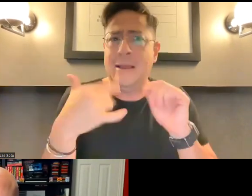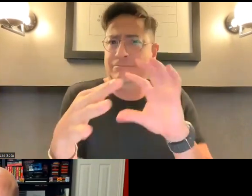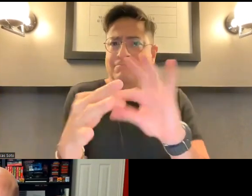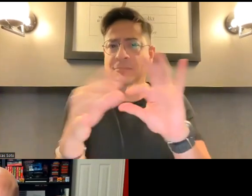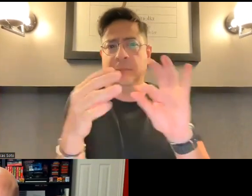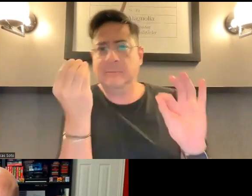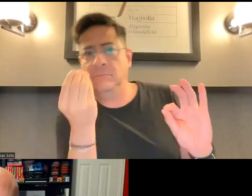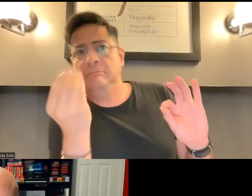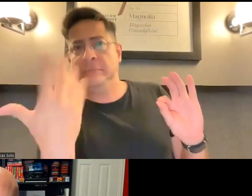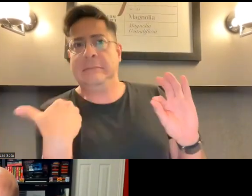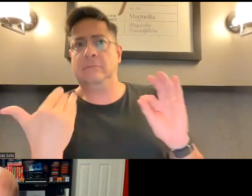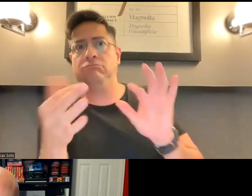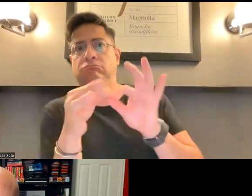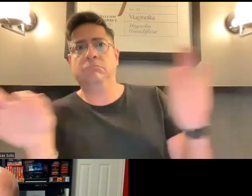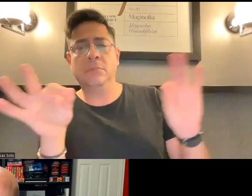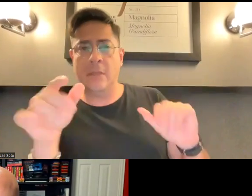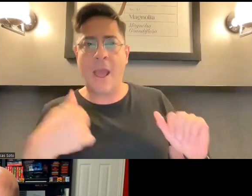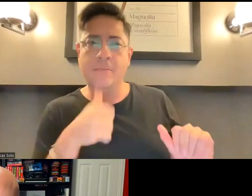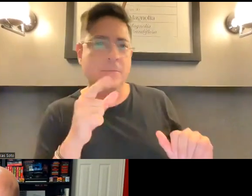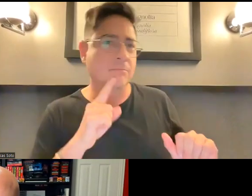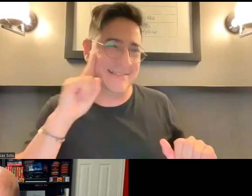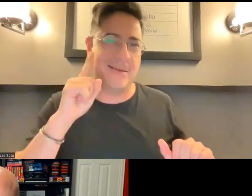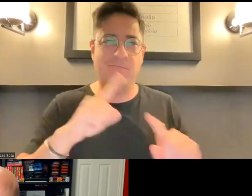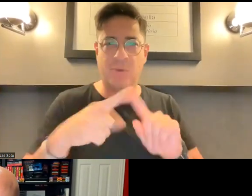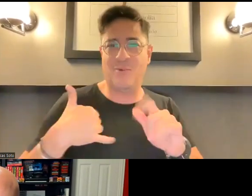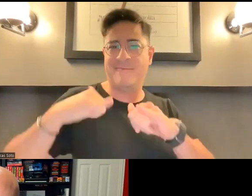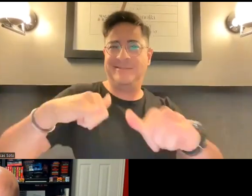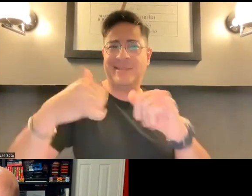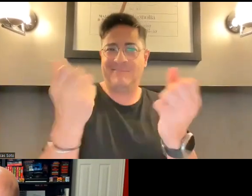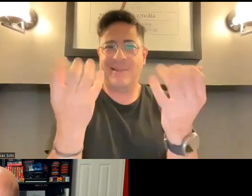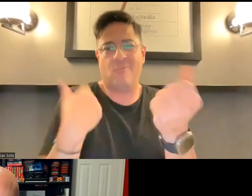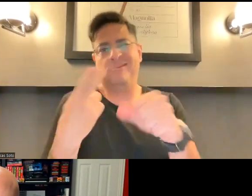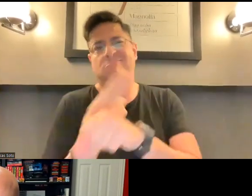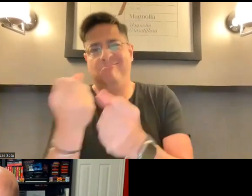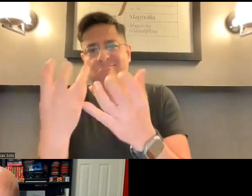If I can respond, or just a comment to that, I am not Deaf,